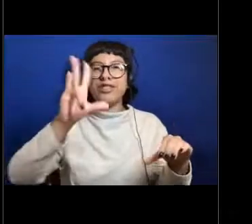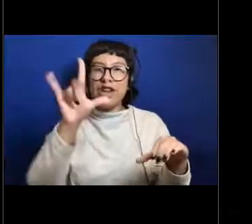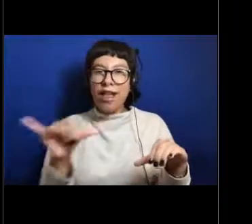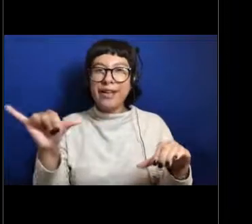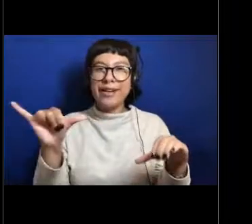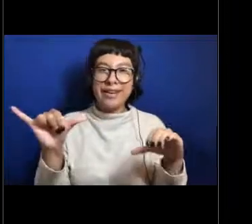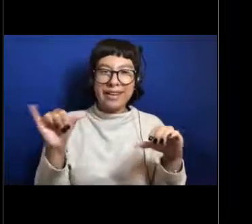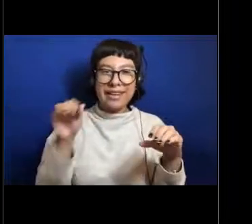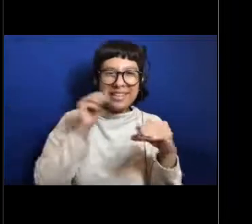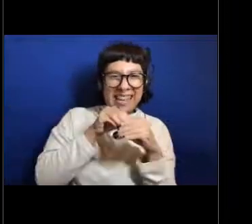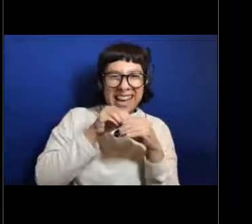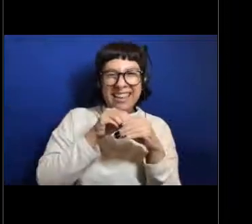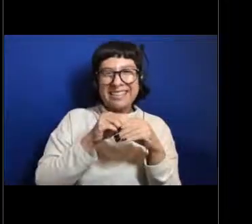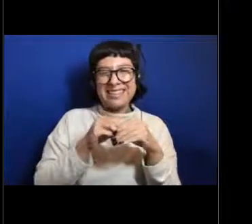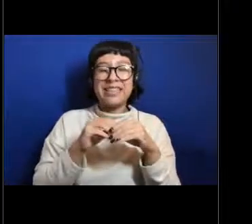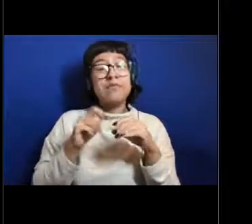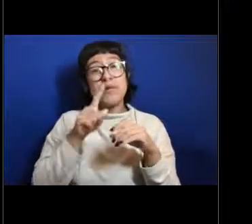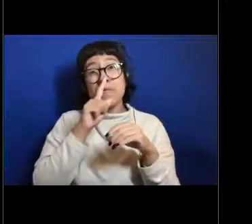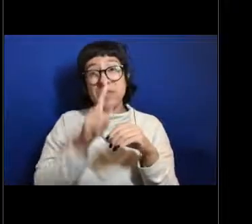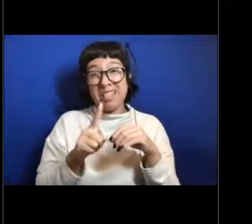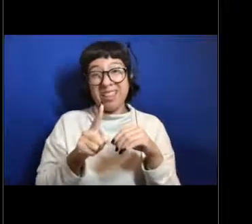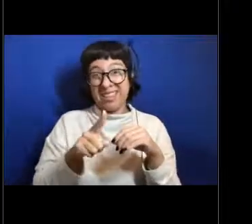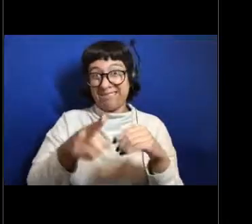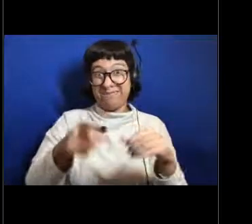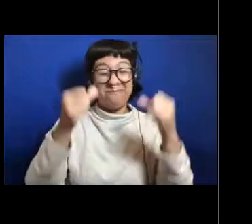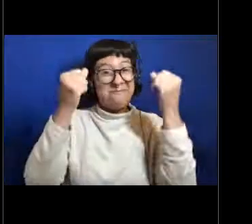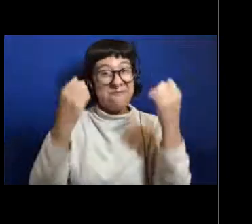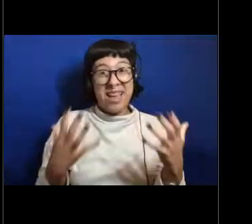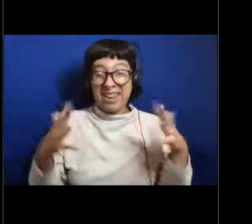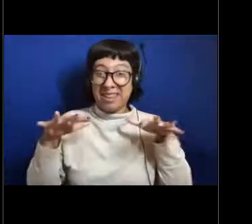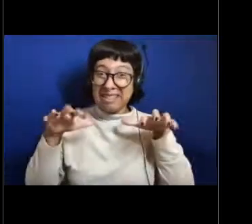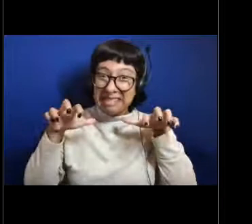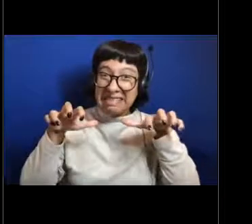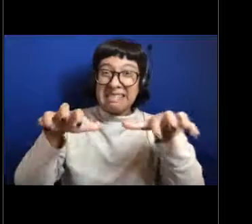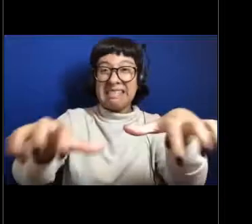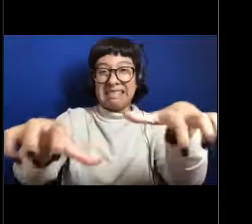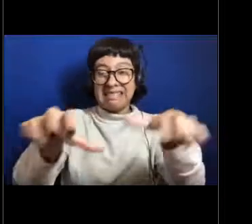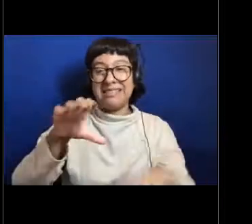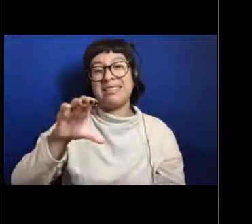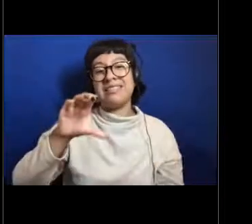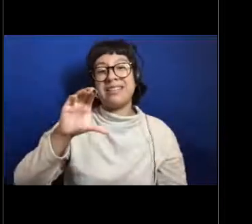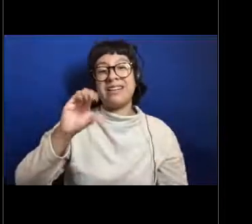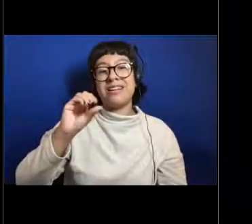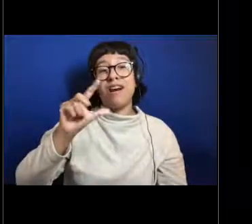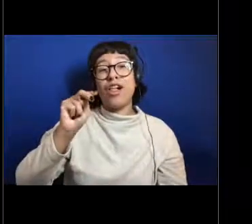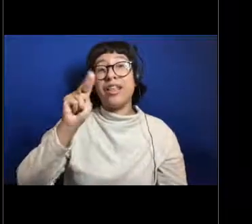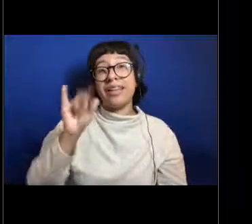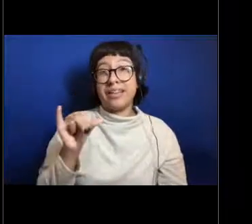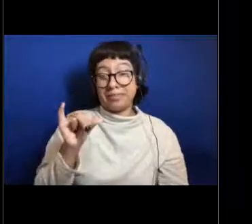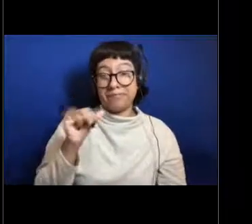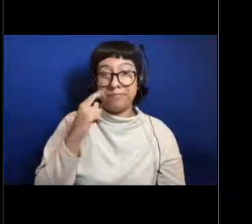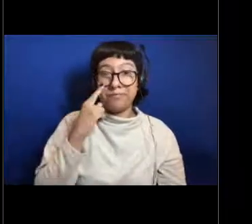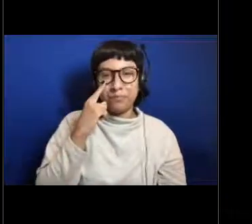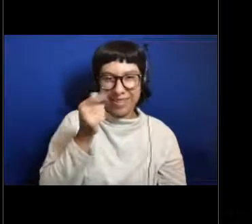but they're actually a whole colony of organisms. So throughout a siphonophore, so as you look at each area,